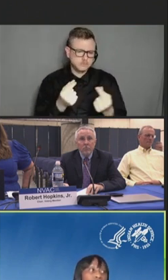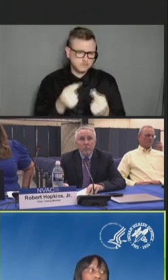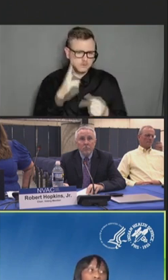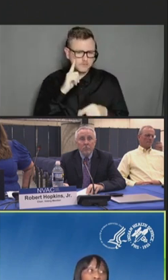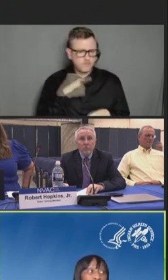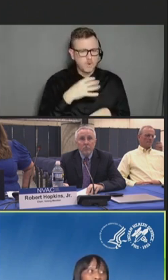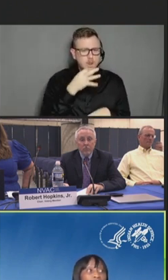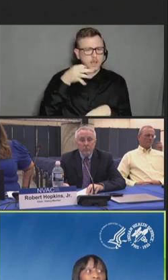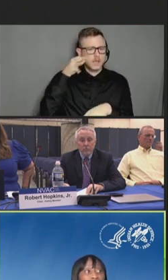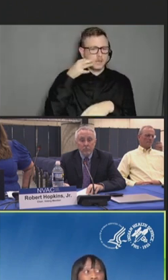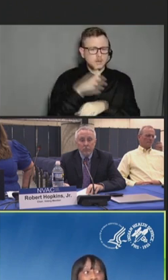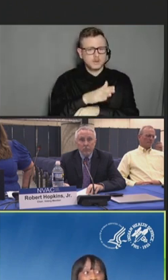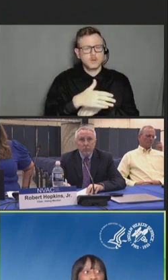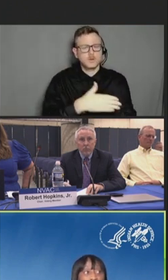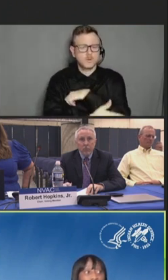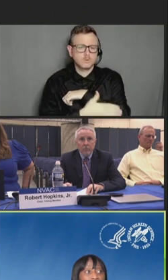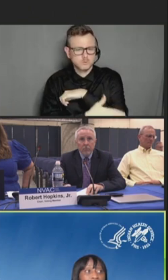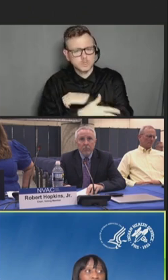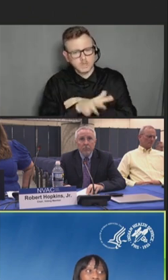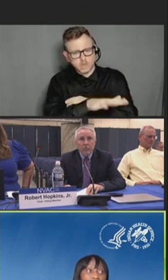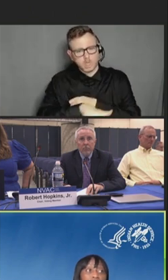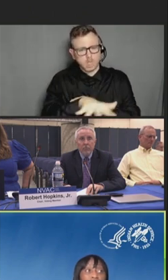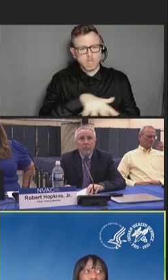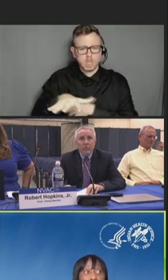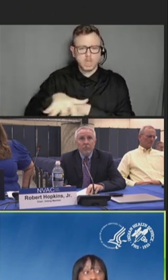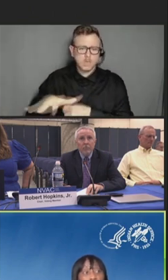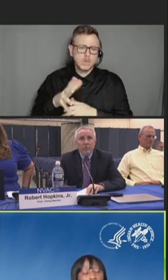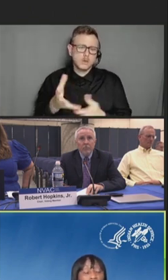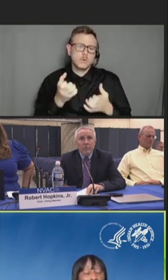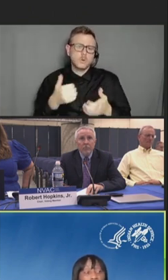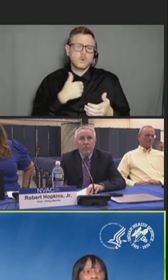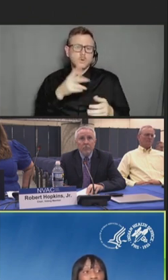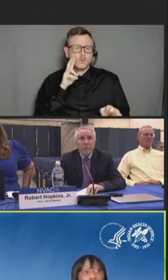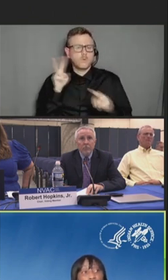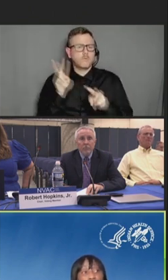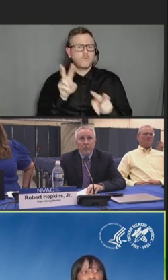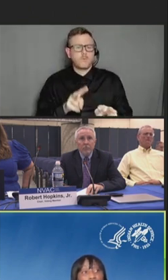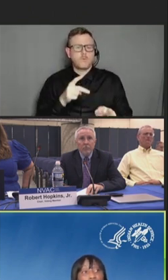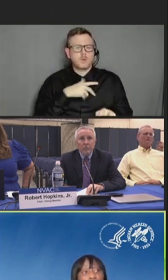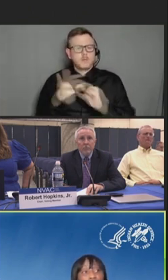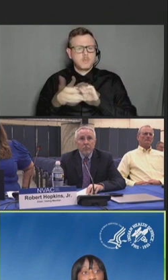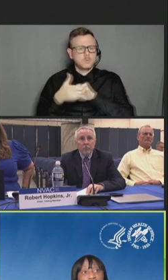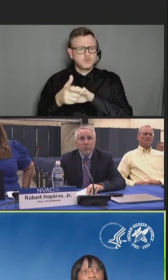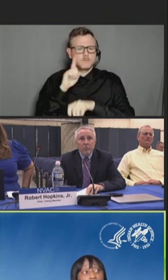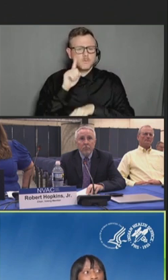to ensure access to safe and effective vaccines across the age spectrum, American Indian and